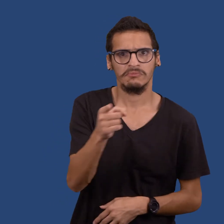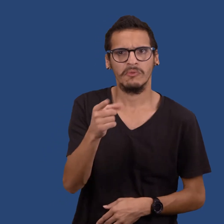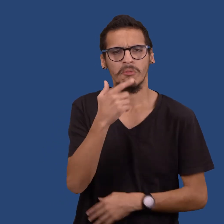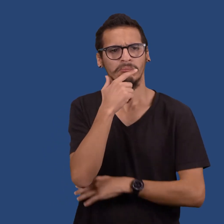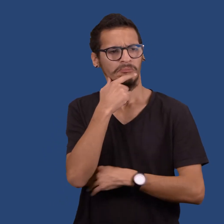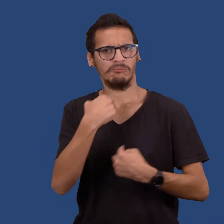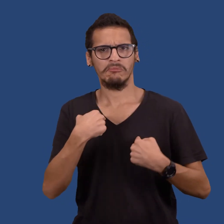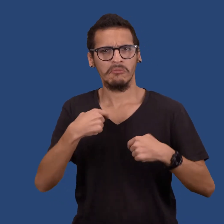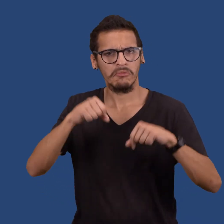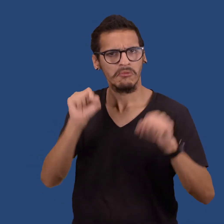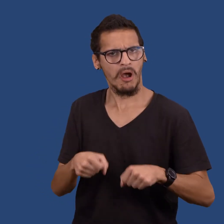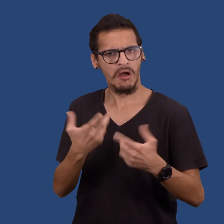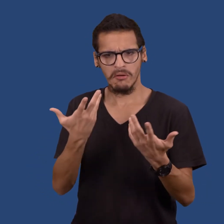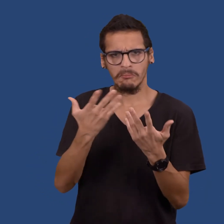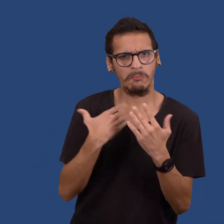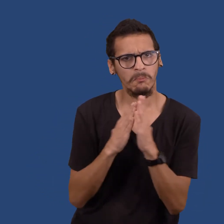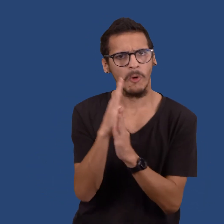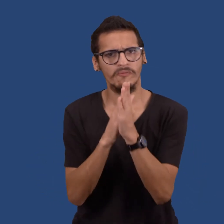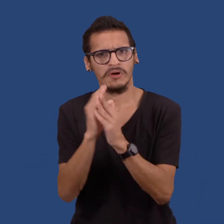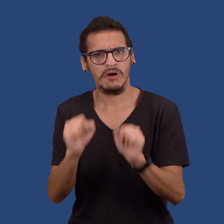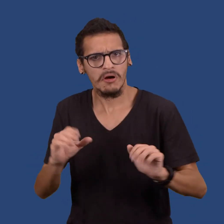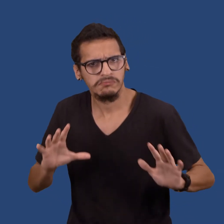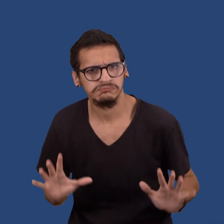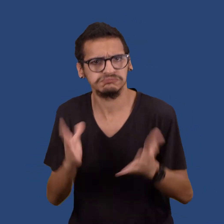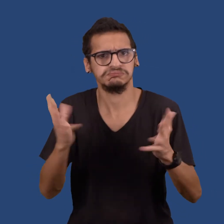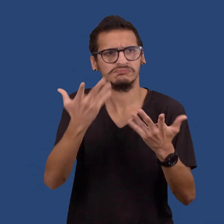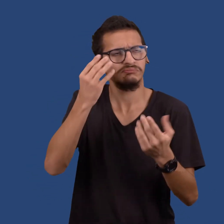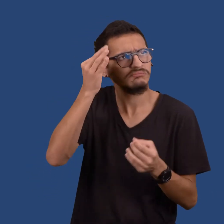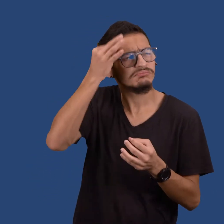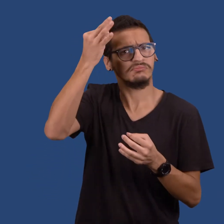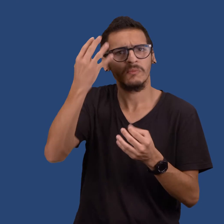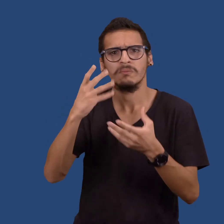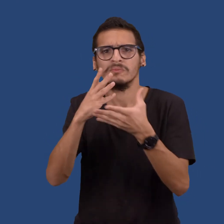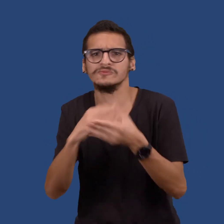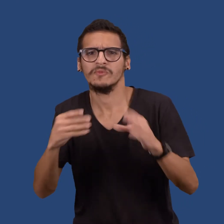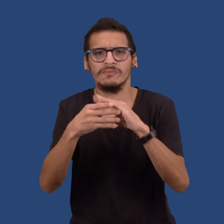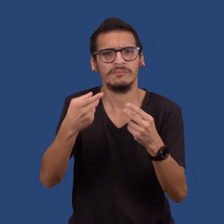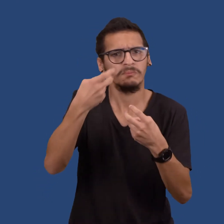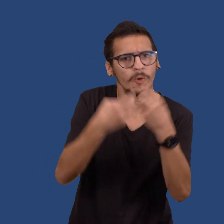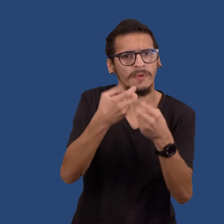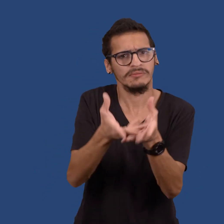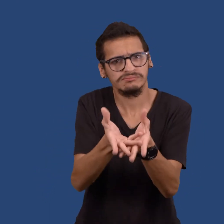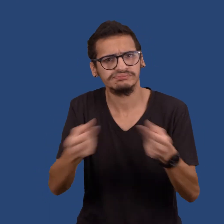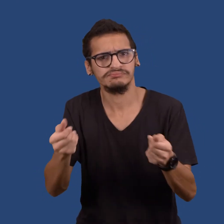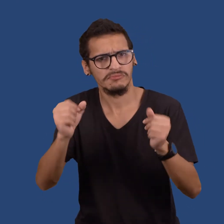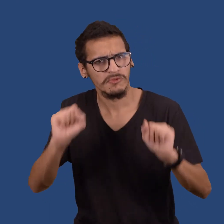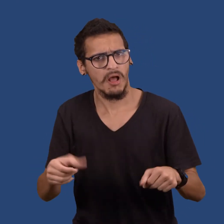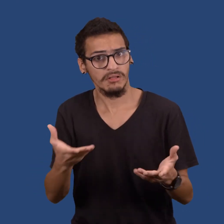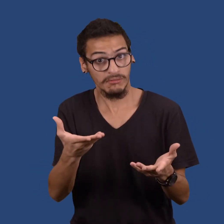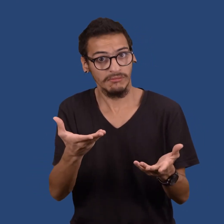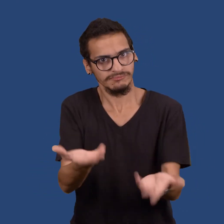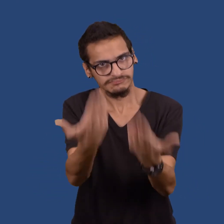Solvers are invited to submit an expression of interest detailing their scalable,